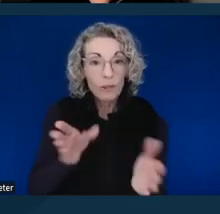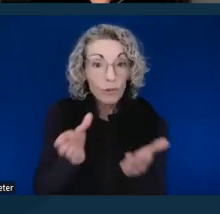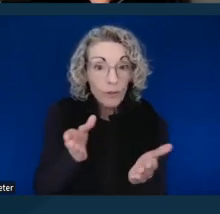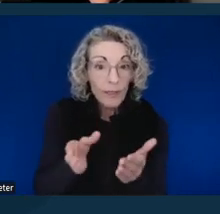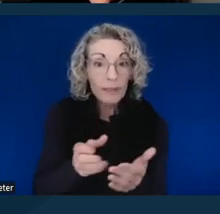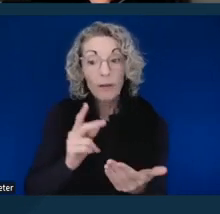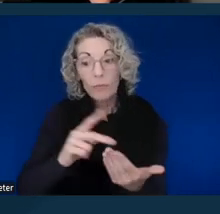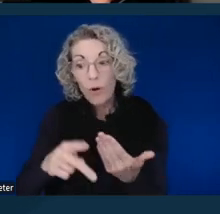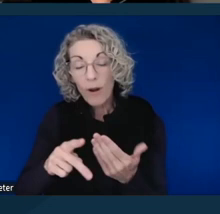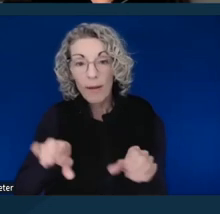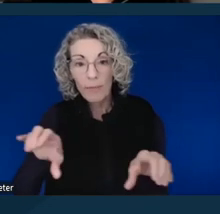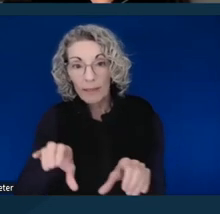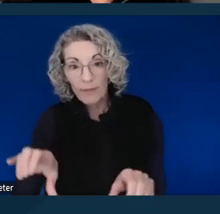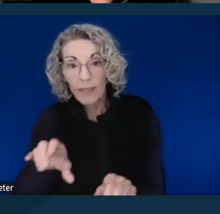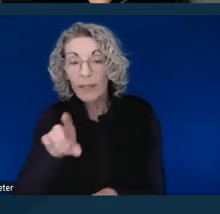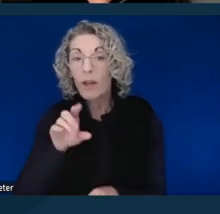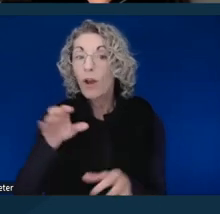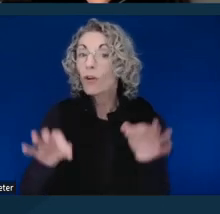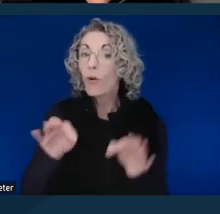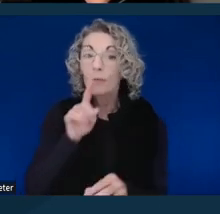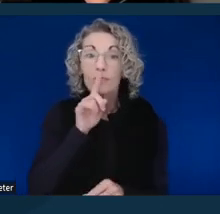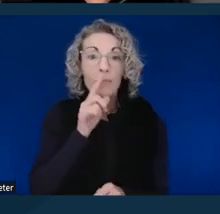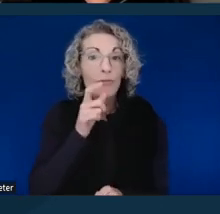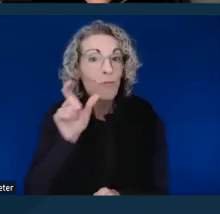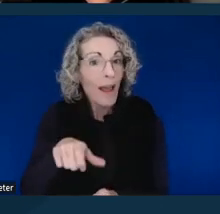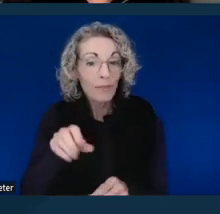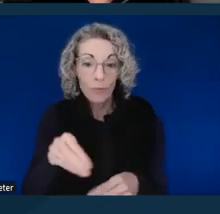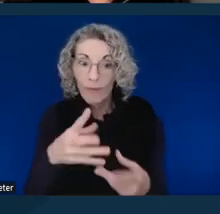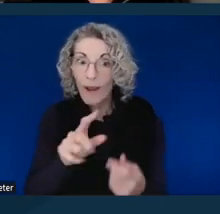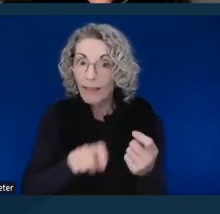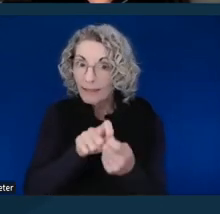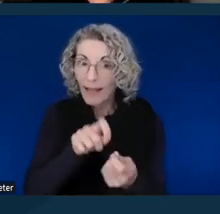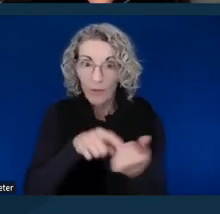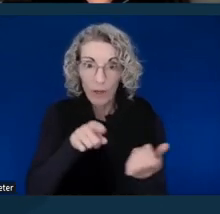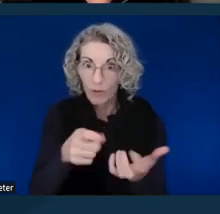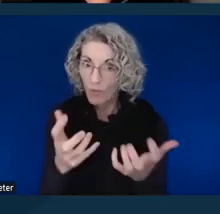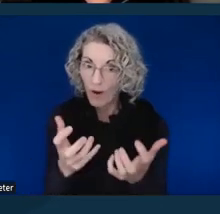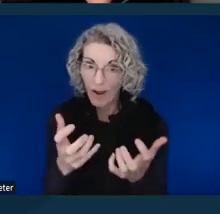They do not necessarily have to provide you with what you want. Their only obligation, again,